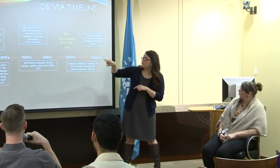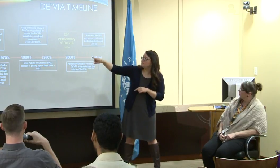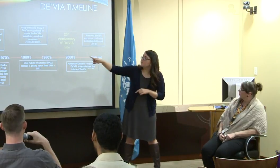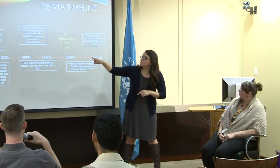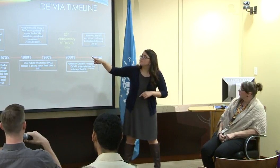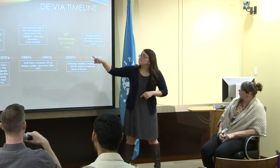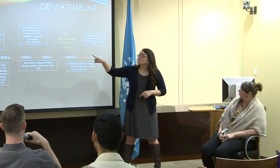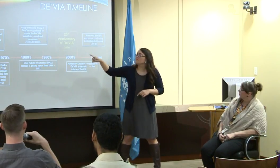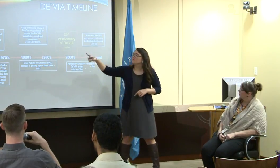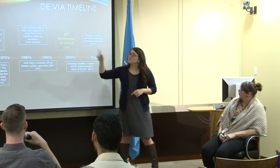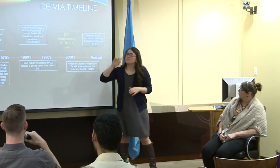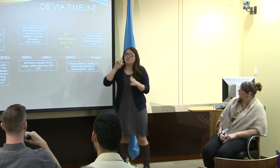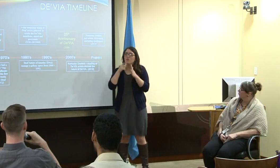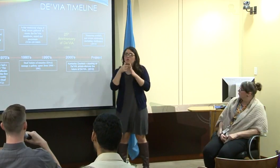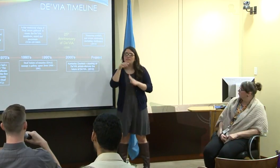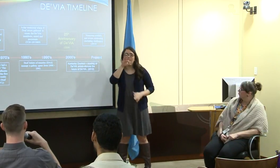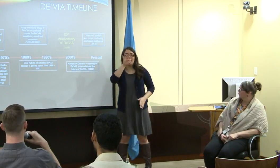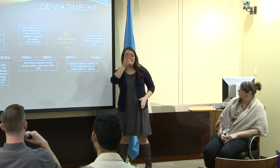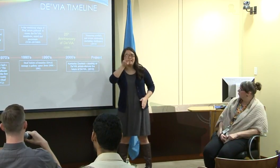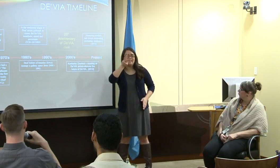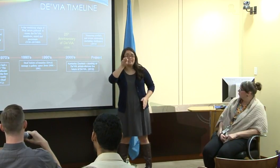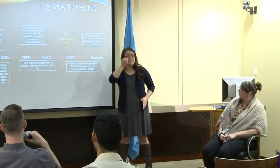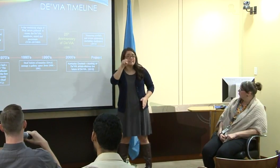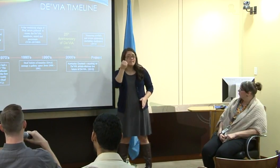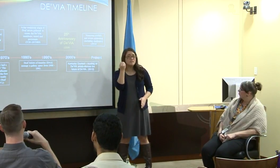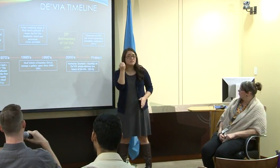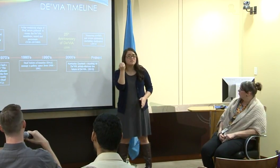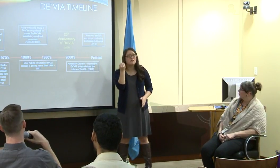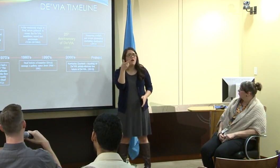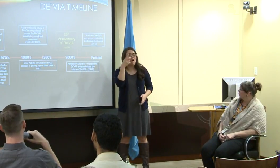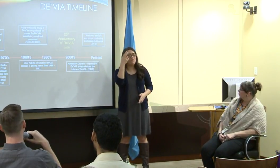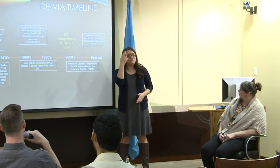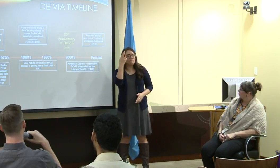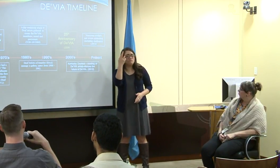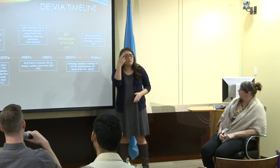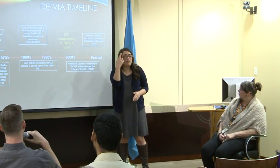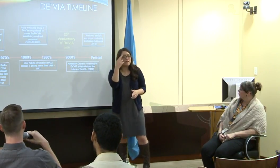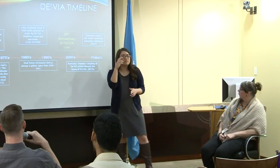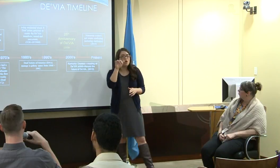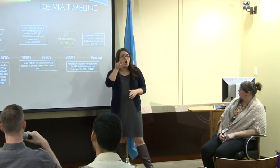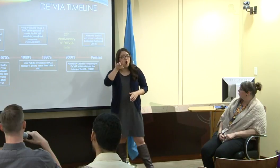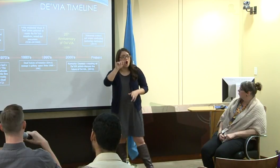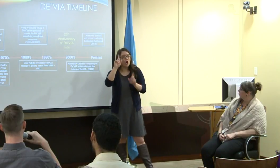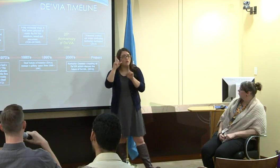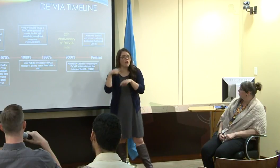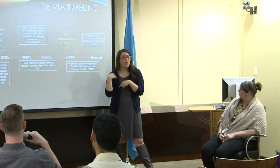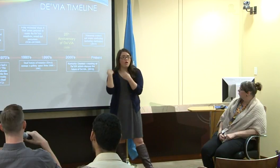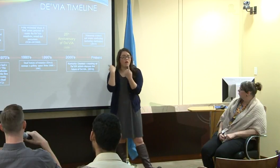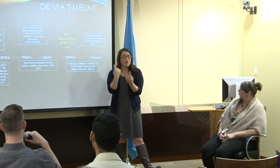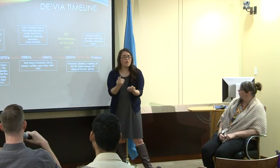So the first box, it talks about the time in the 1960s when they started